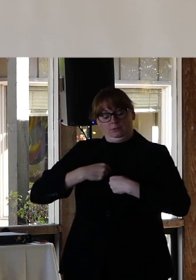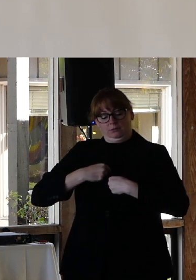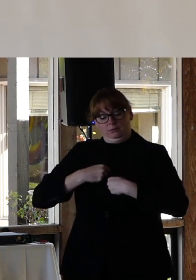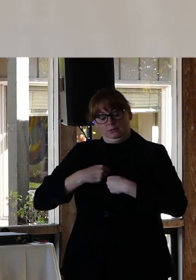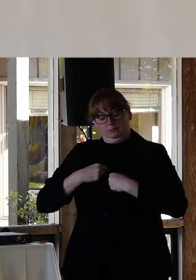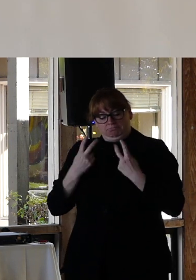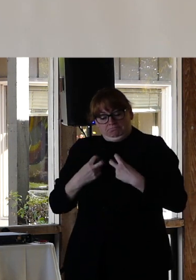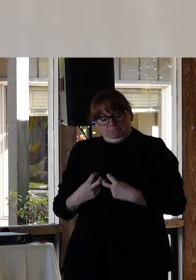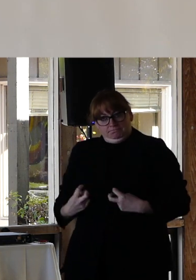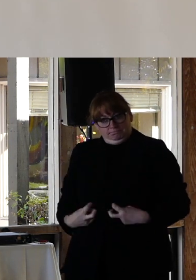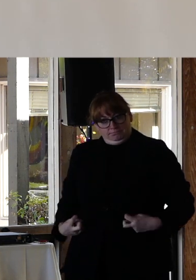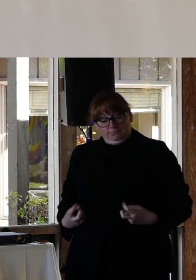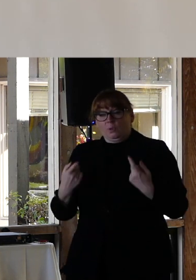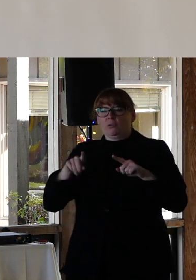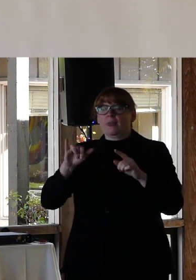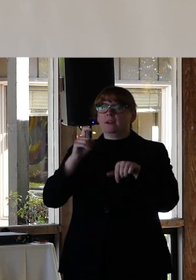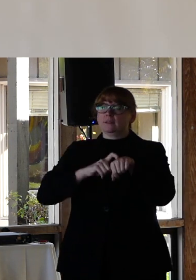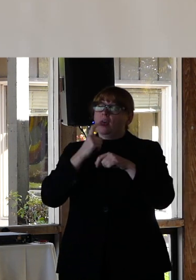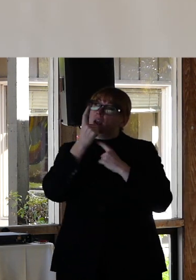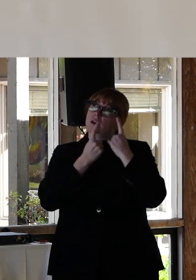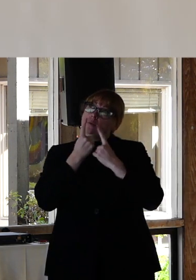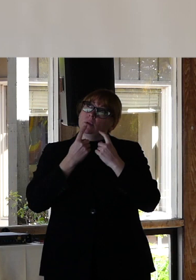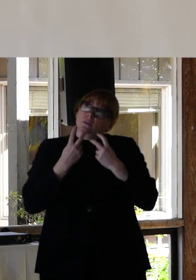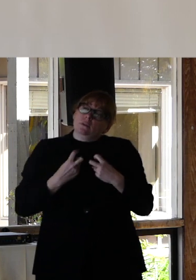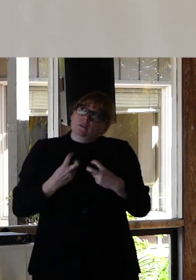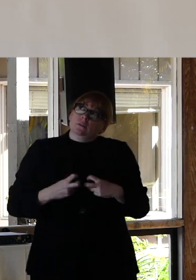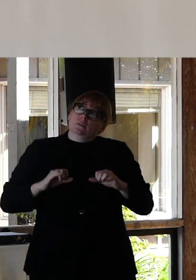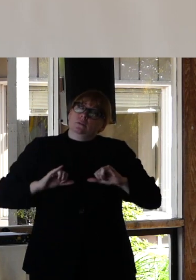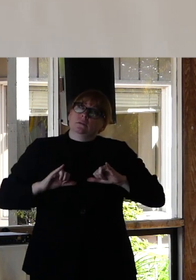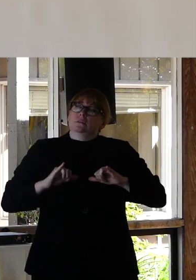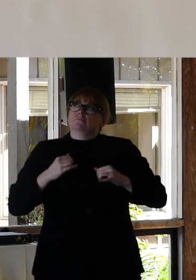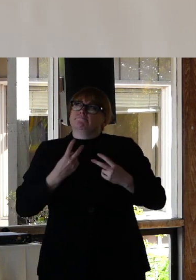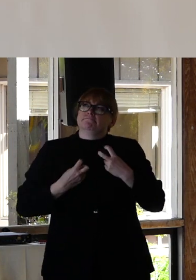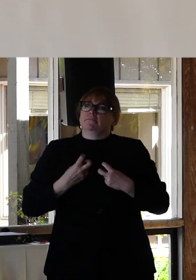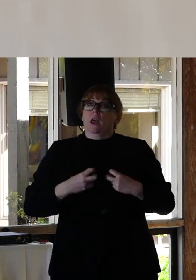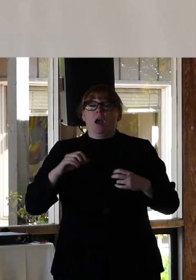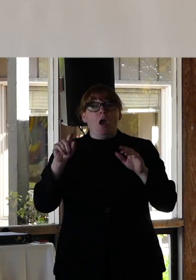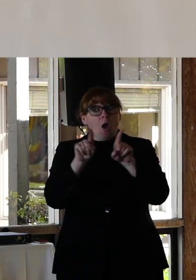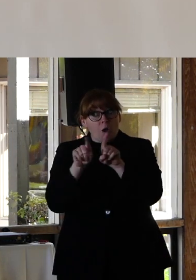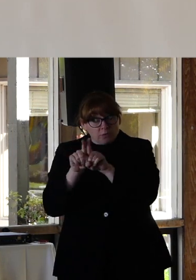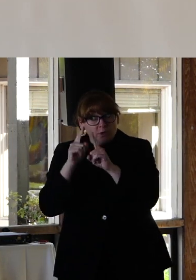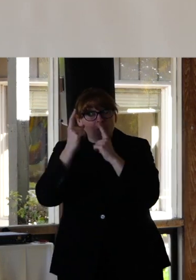During that self reflection also take the time to look at the parts of you